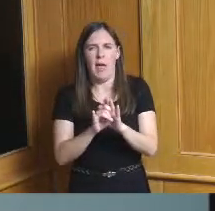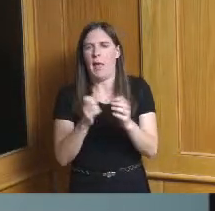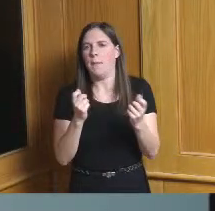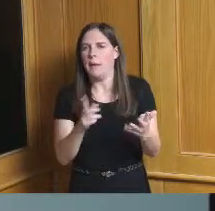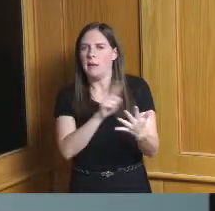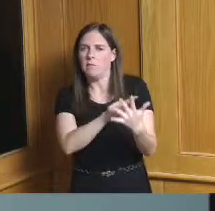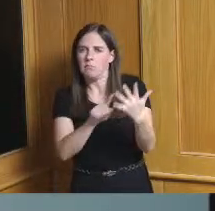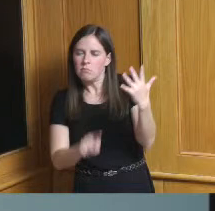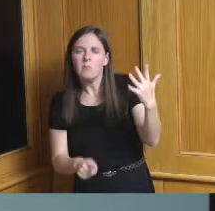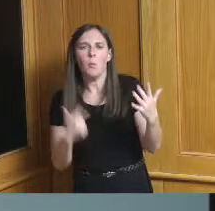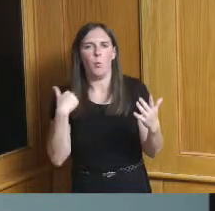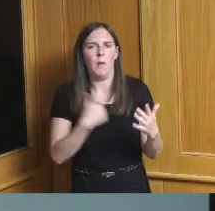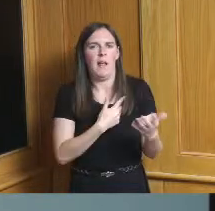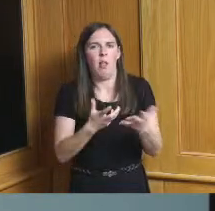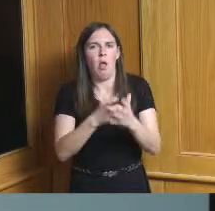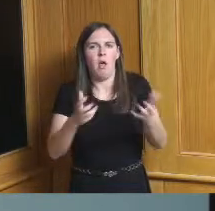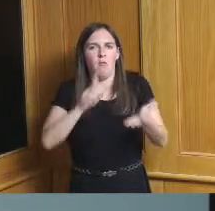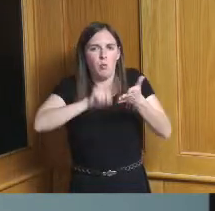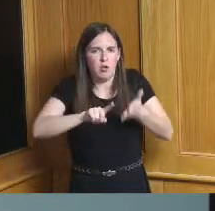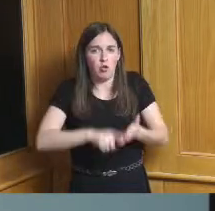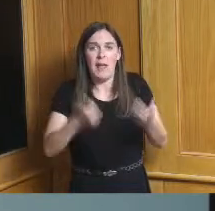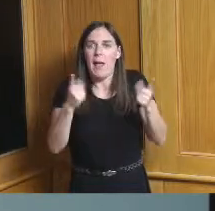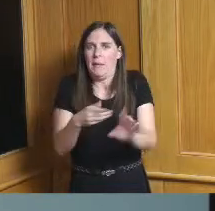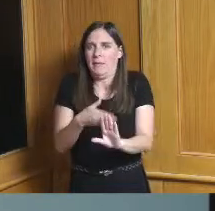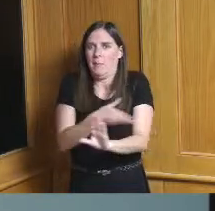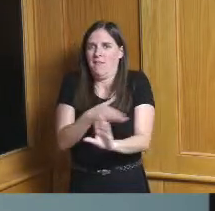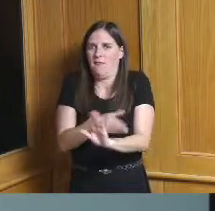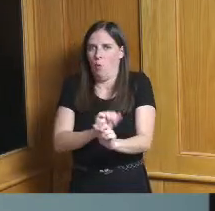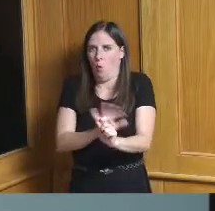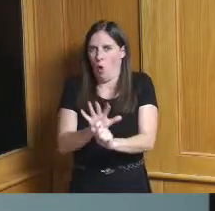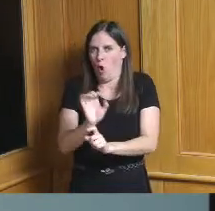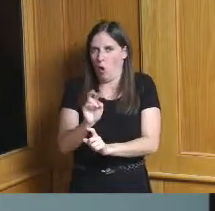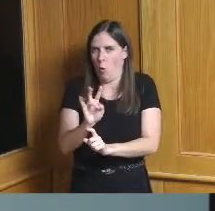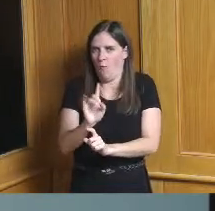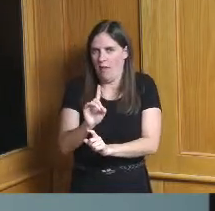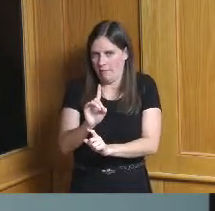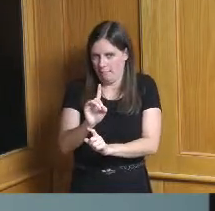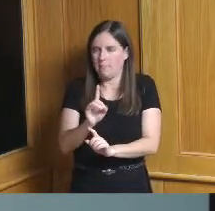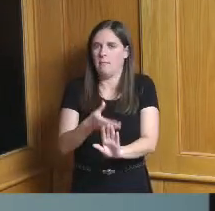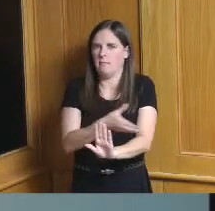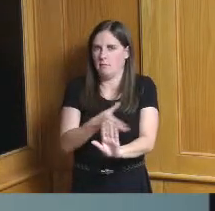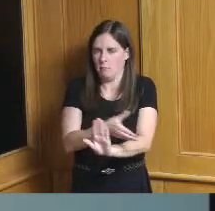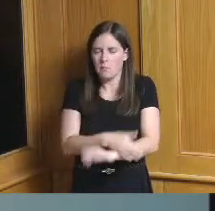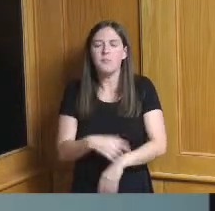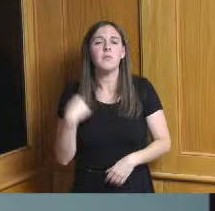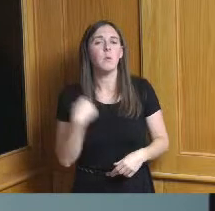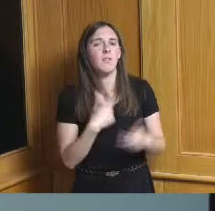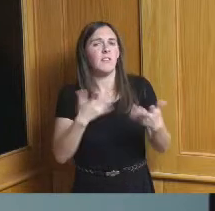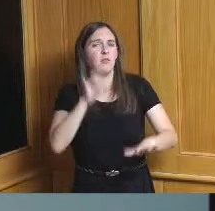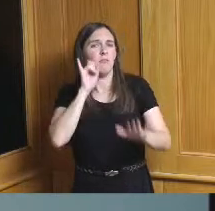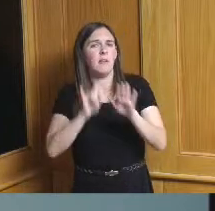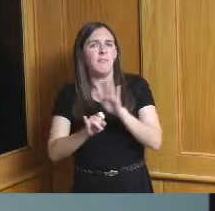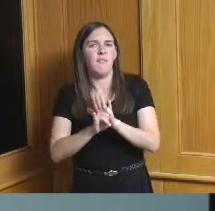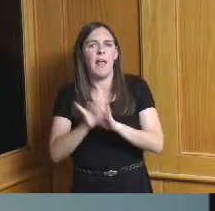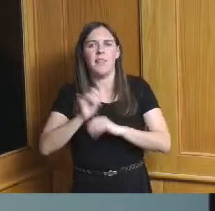we conducted was done pre-Covid we identified at the time of poor transportation system